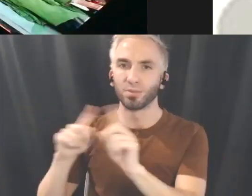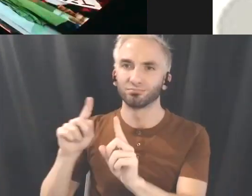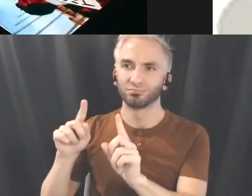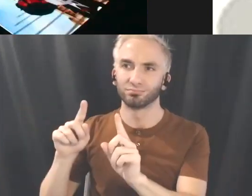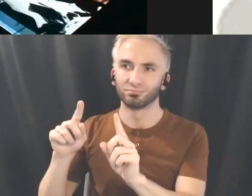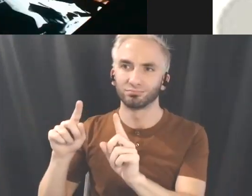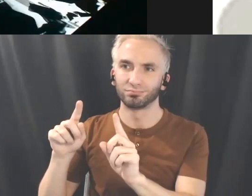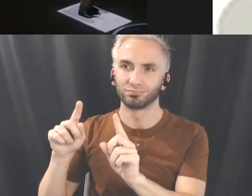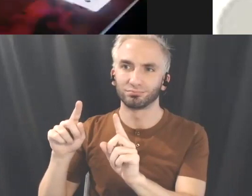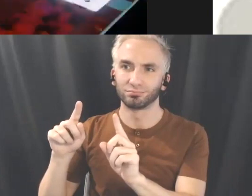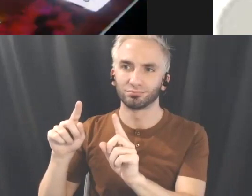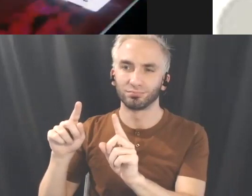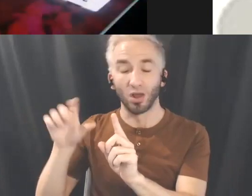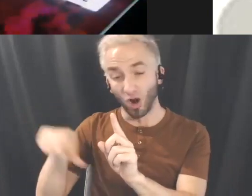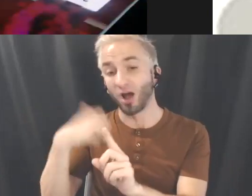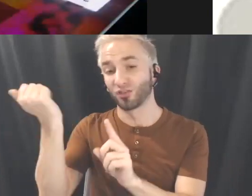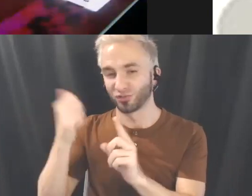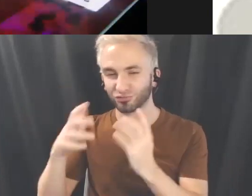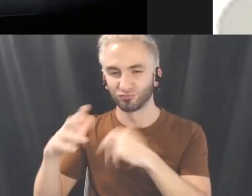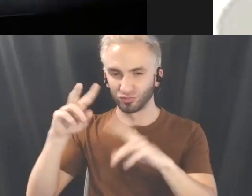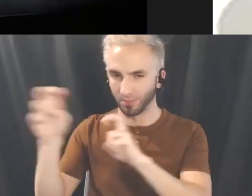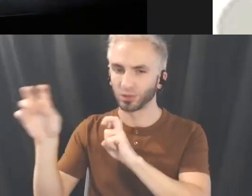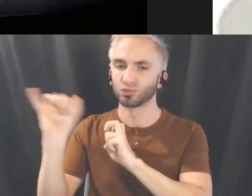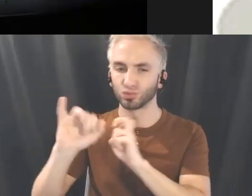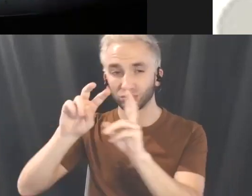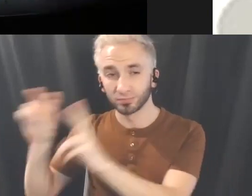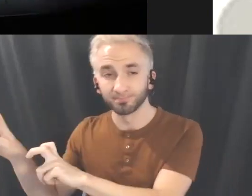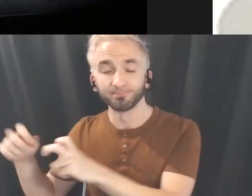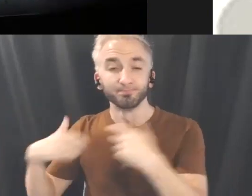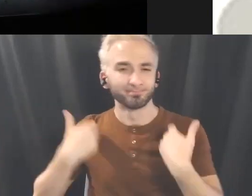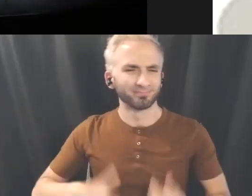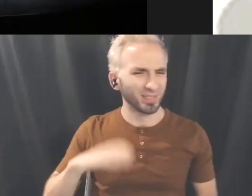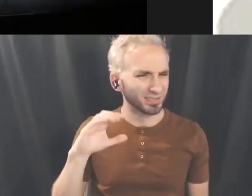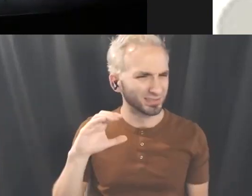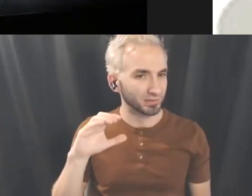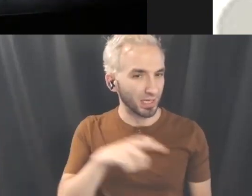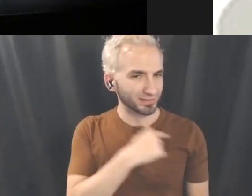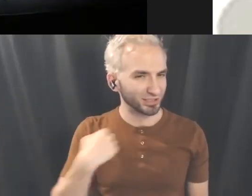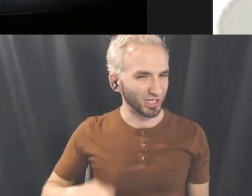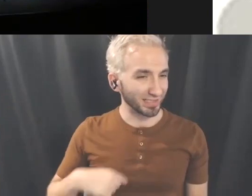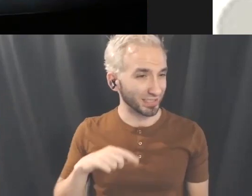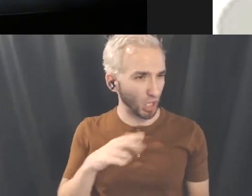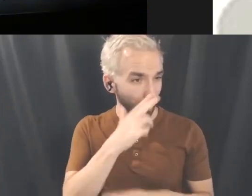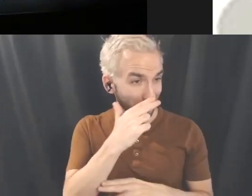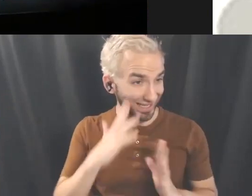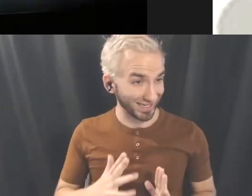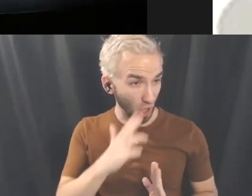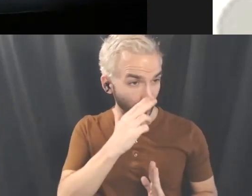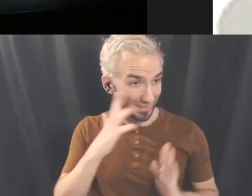that are limited as well. As a Chinese Canadian being a part of a project that has so much meaning and having such a